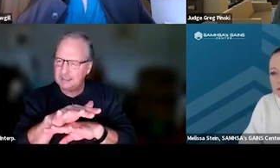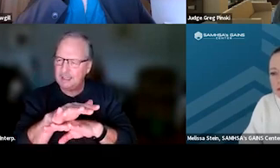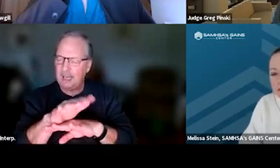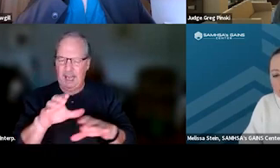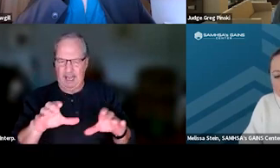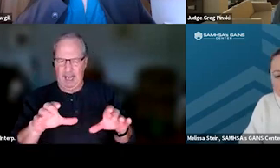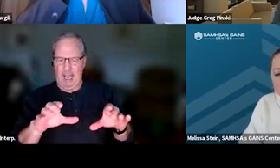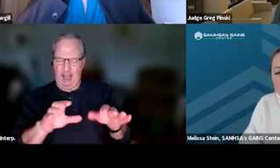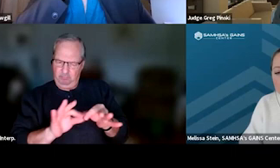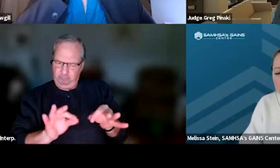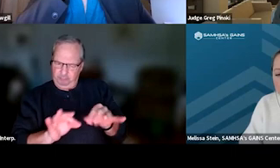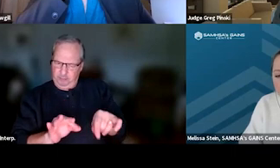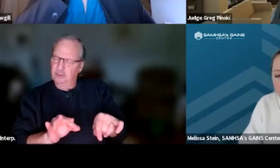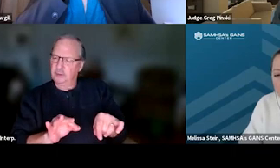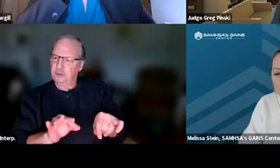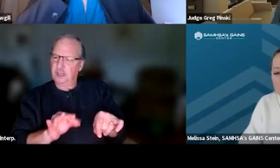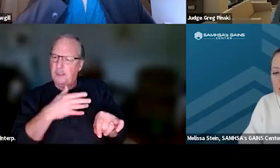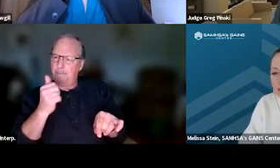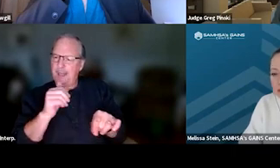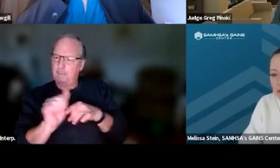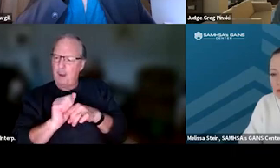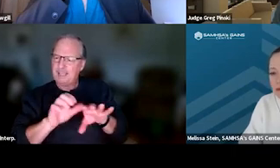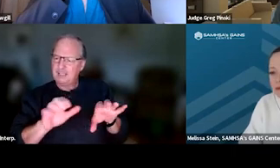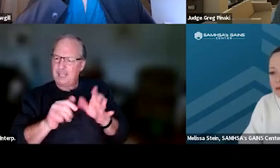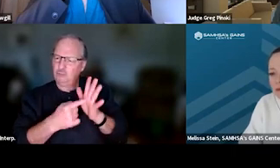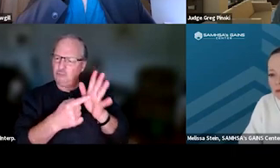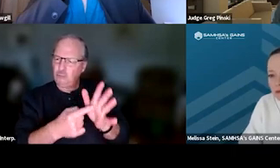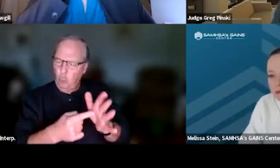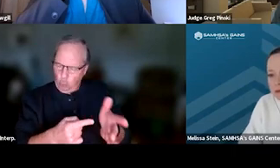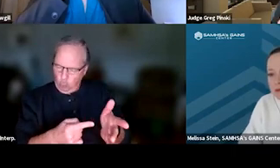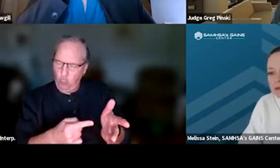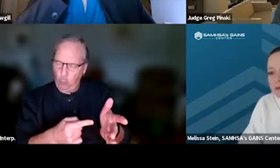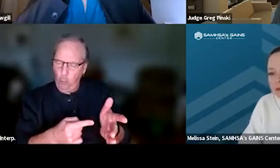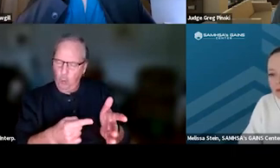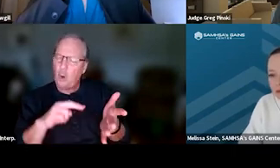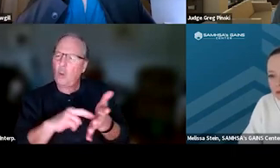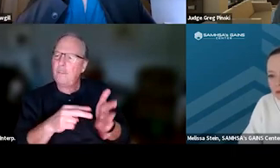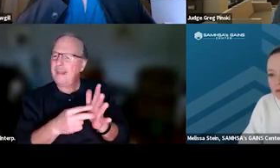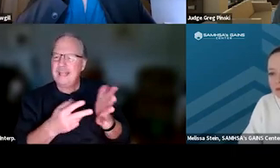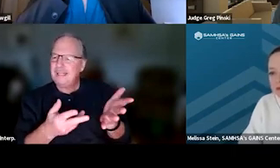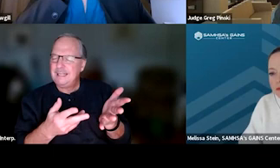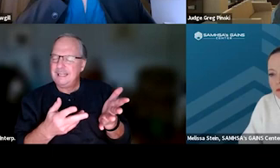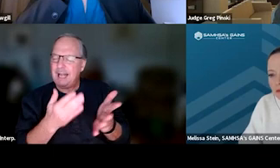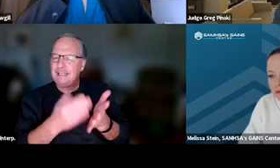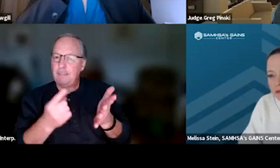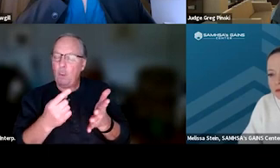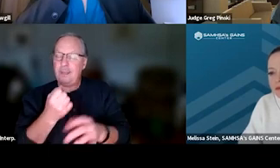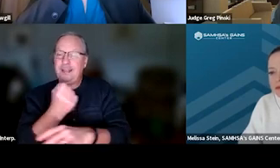or in the comments to the Best Practice Standard, but essentially, what that means is, is that when someone with a substance use disorder,